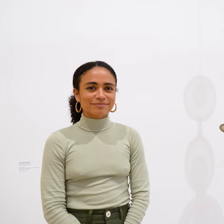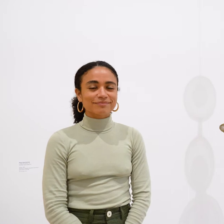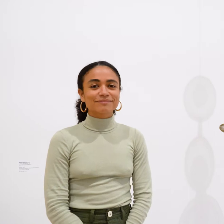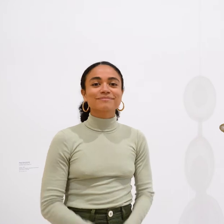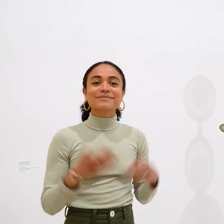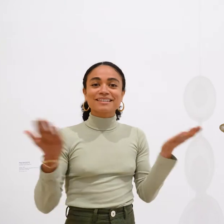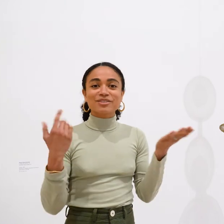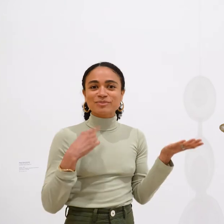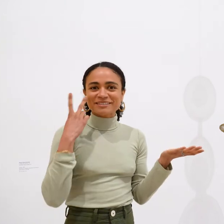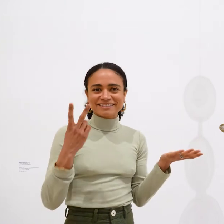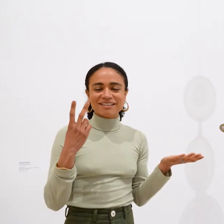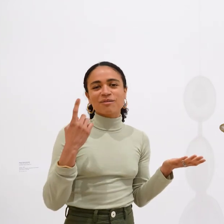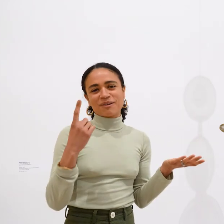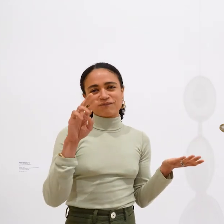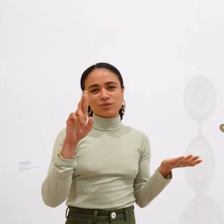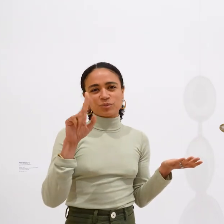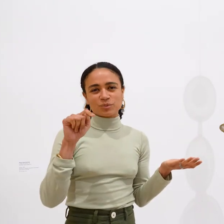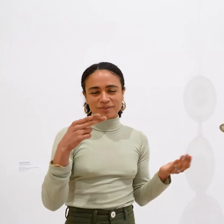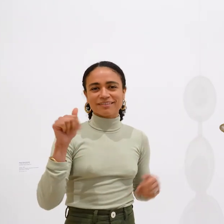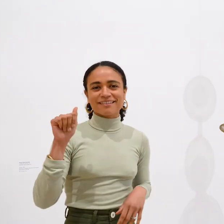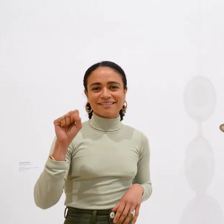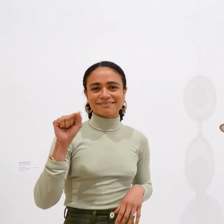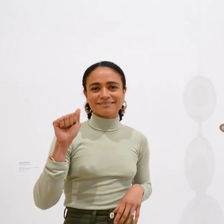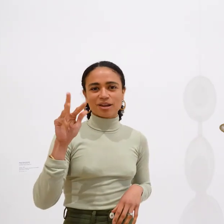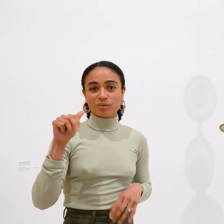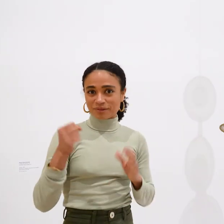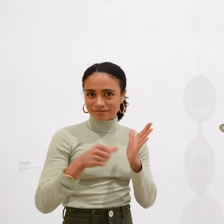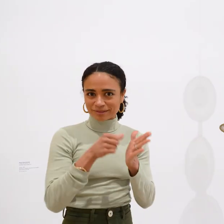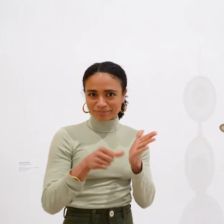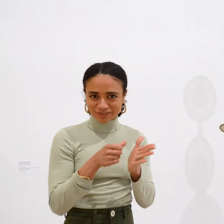Here we see one of Ruth Asawa’s sculptures.